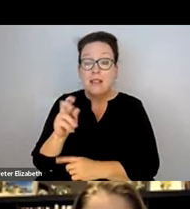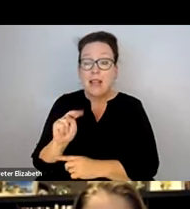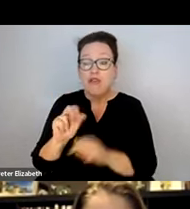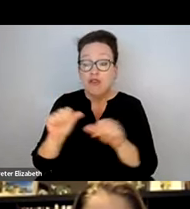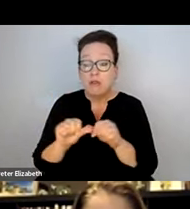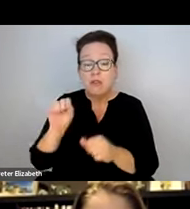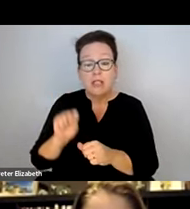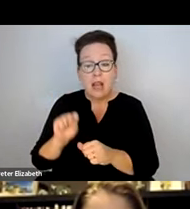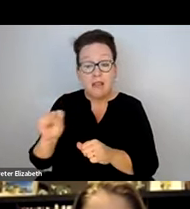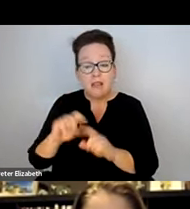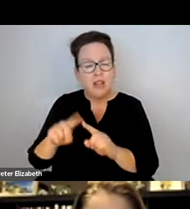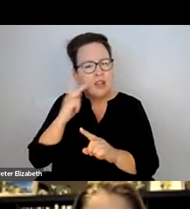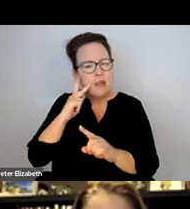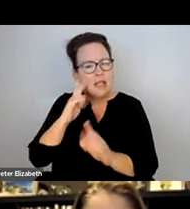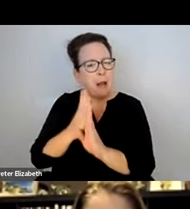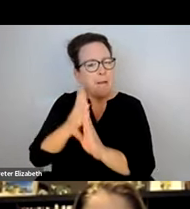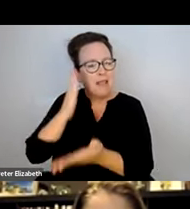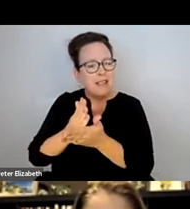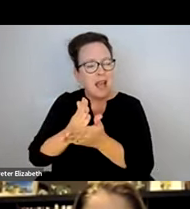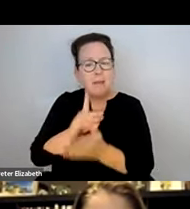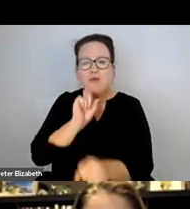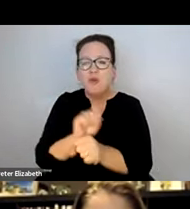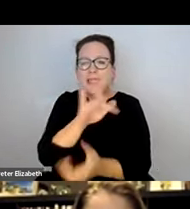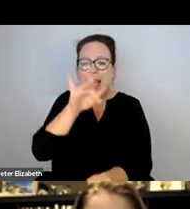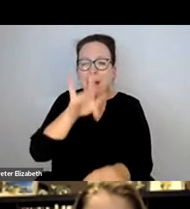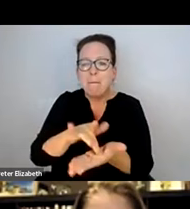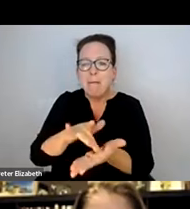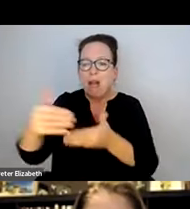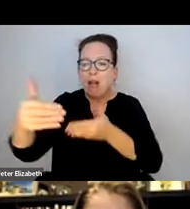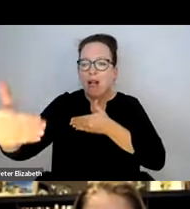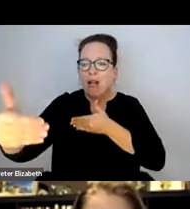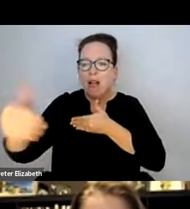I'M THINKING OF STOPS LIKE SOUTH STATION, FOR EXAMPLE. THERE'S A BUS STOP LITERALLY